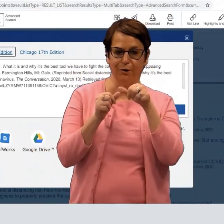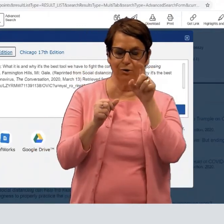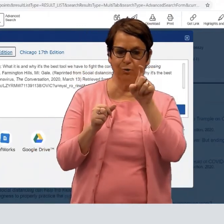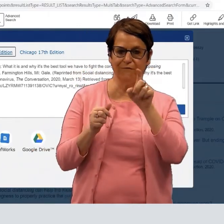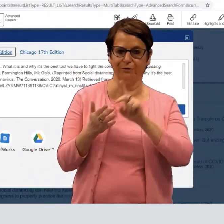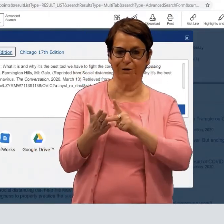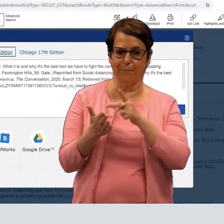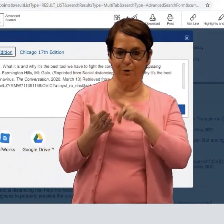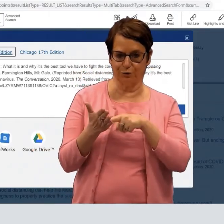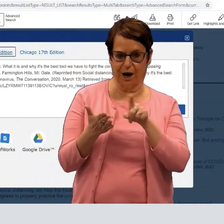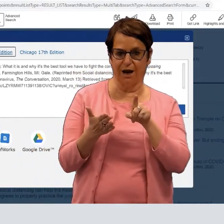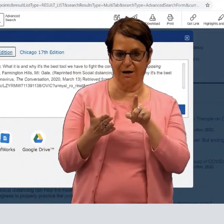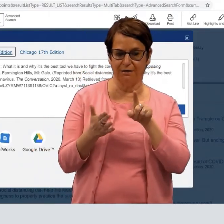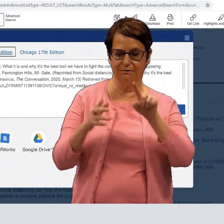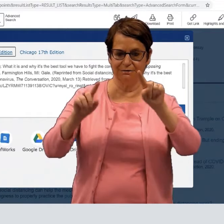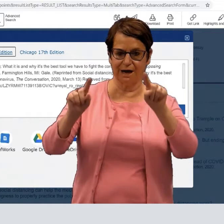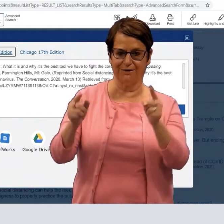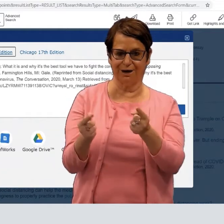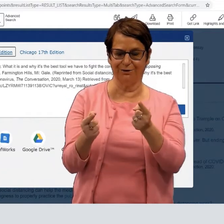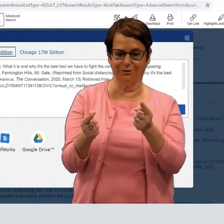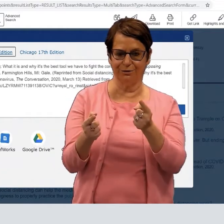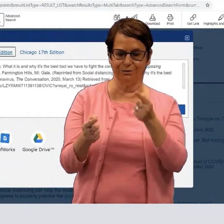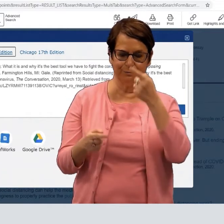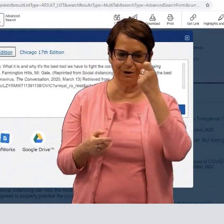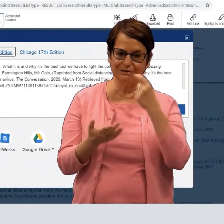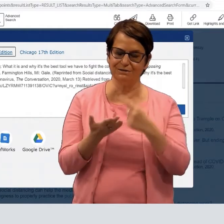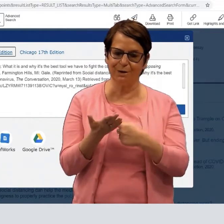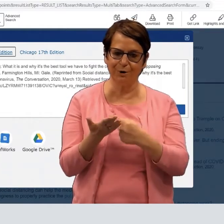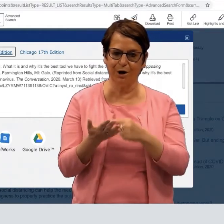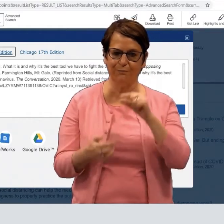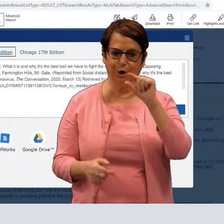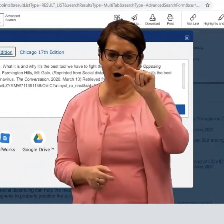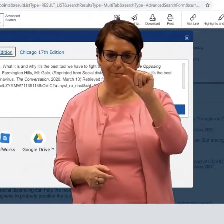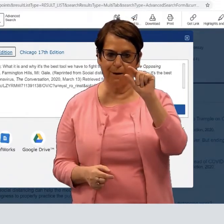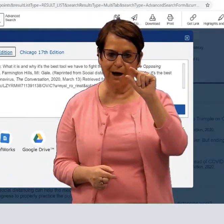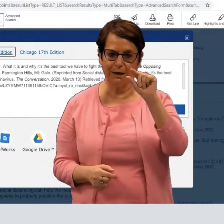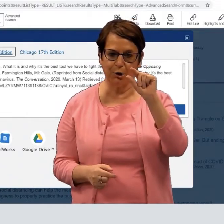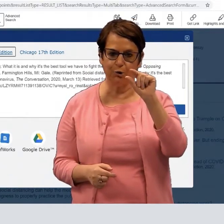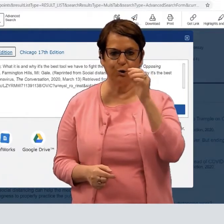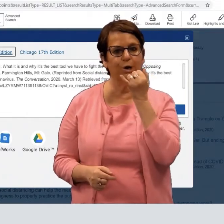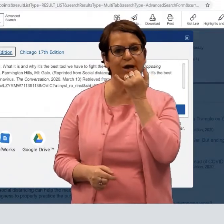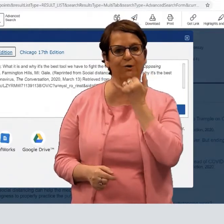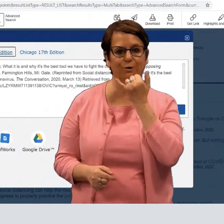Remember, you have to double-check the citation, because sometimes there's minor errors.